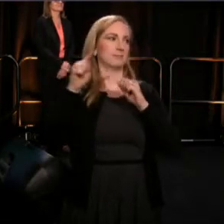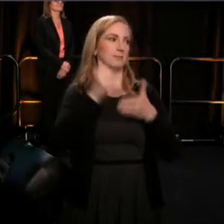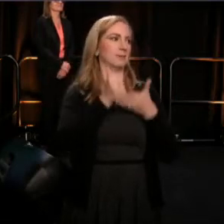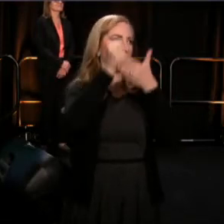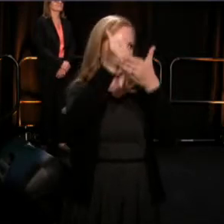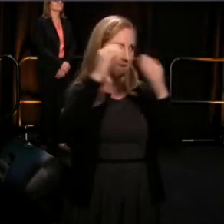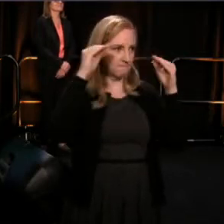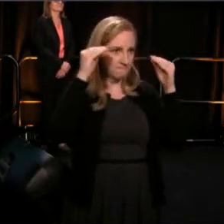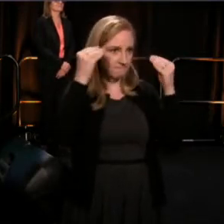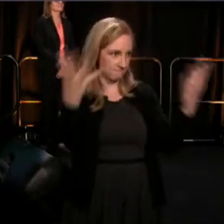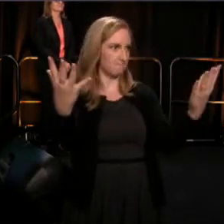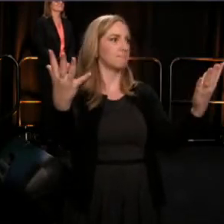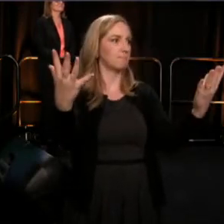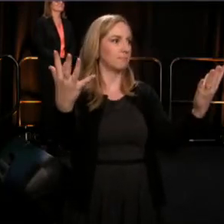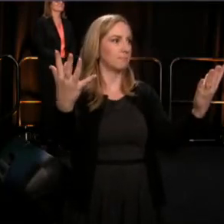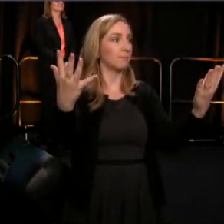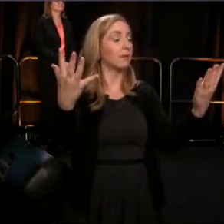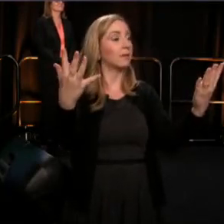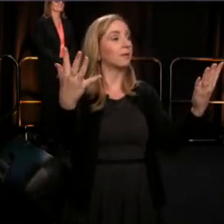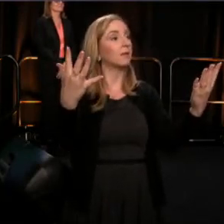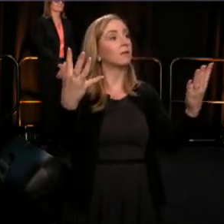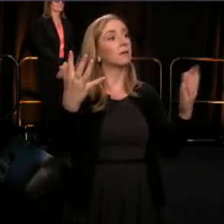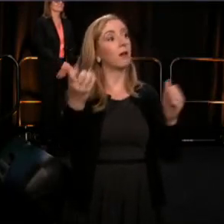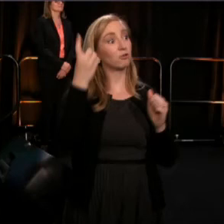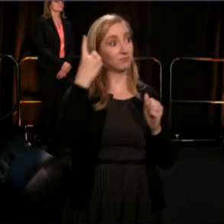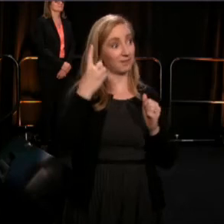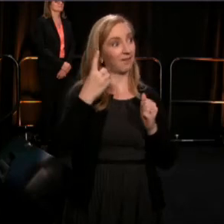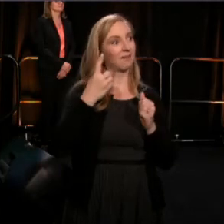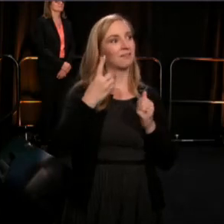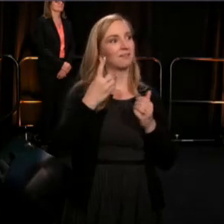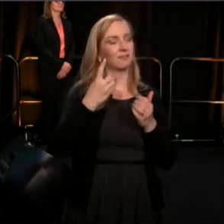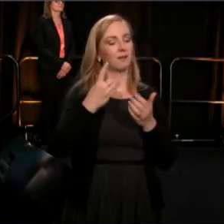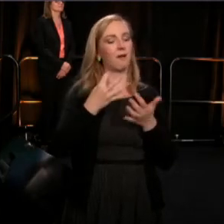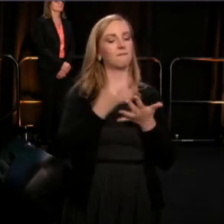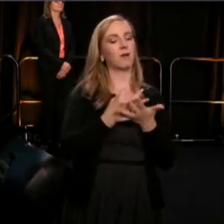Since the funding sources, both public and private,